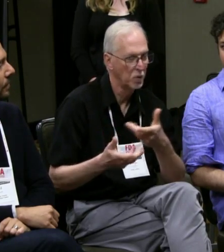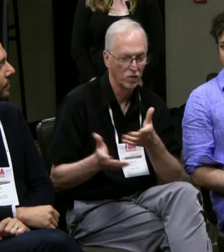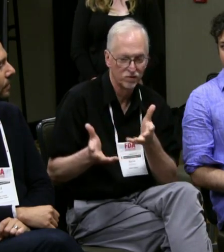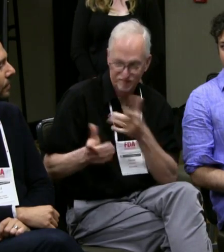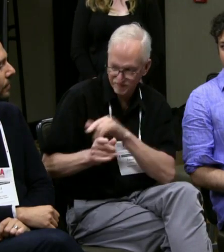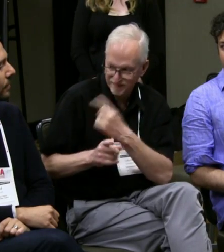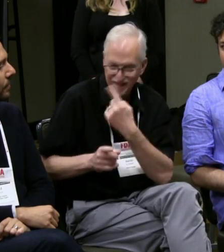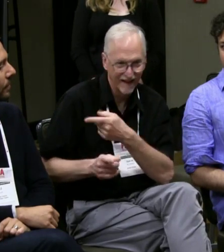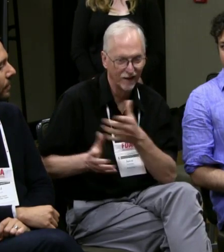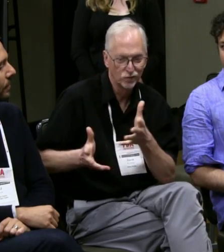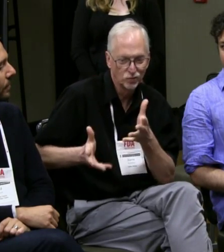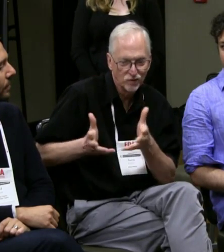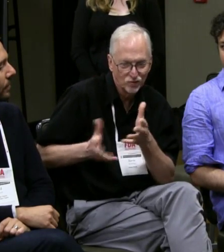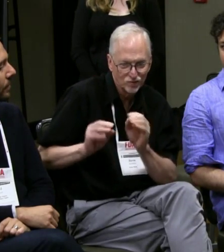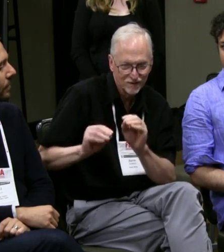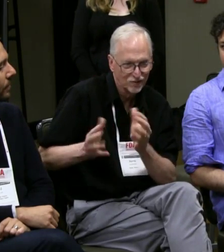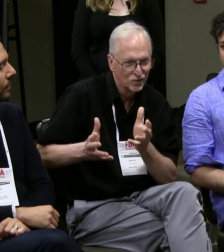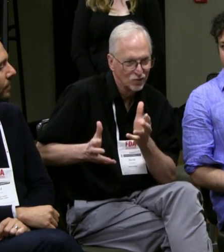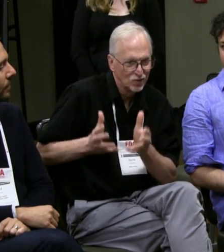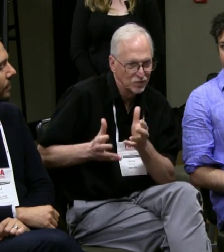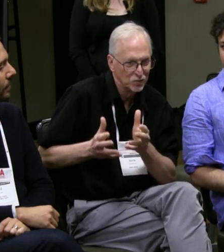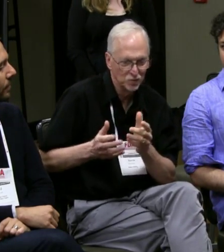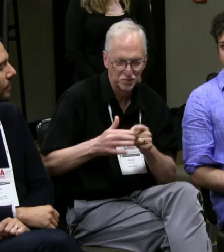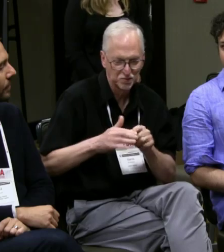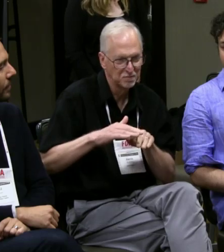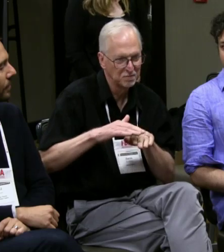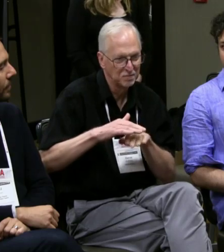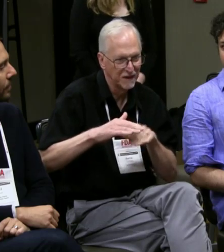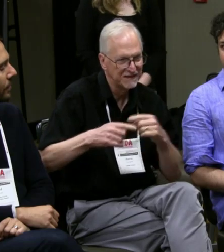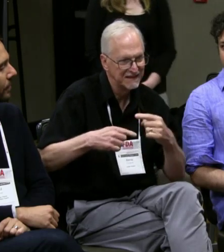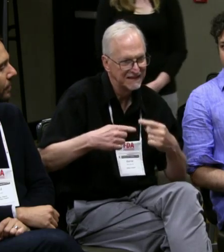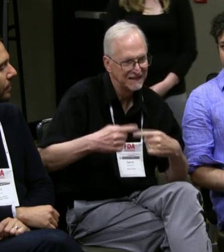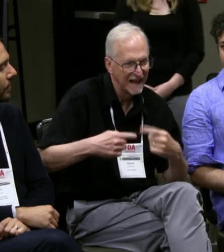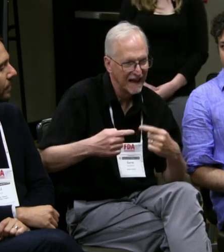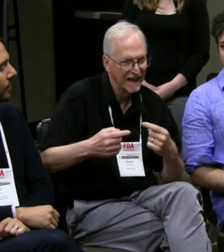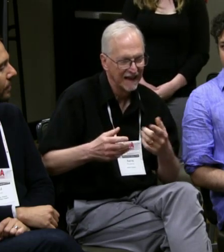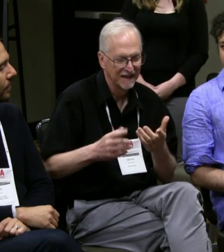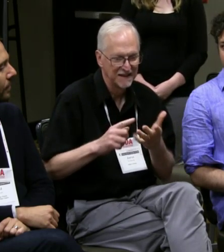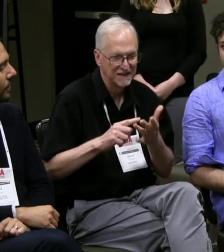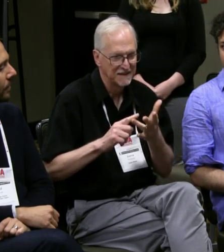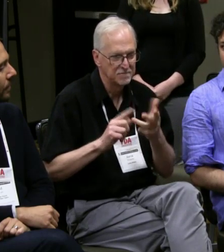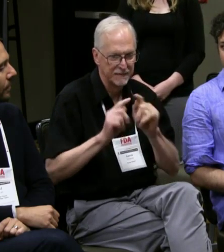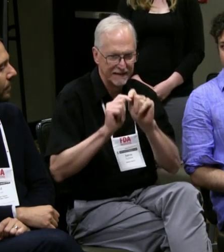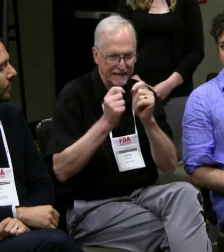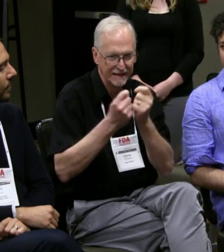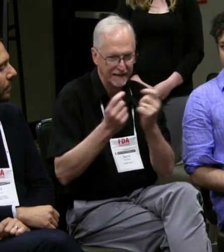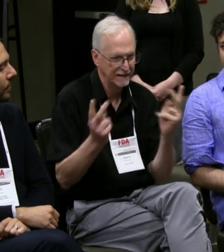and everybody communicates together and be able to work together, and working with hearing, many will teach them little gestures